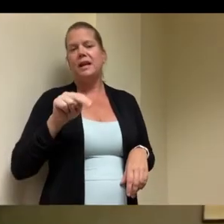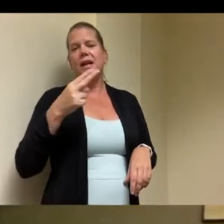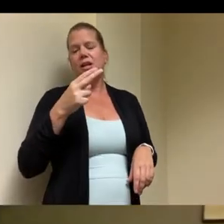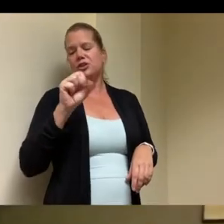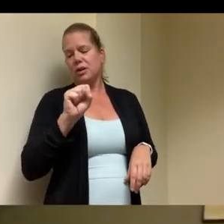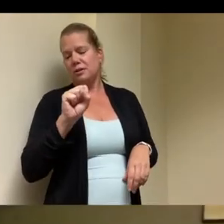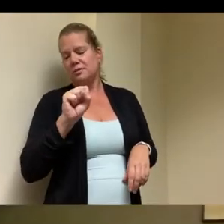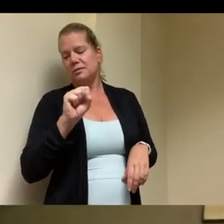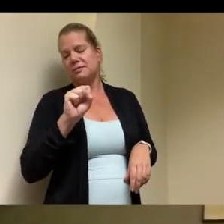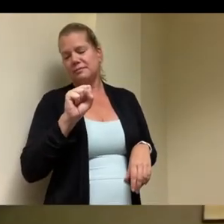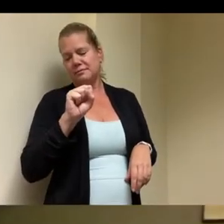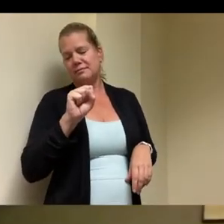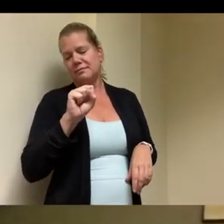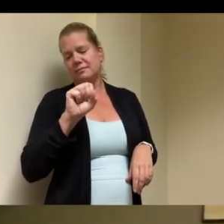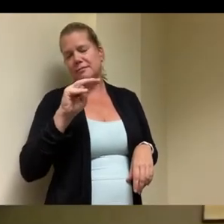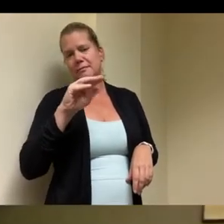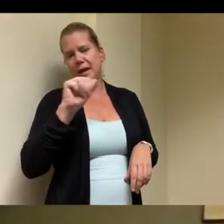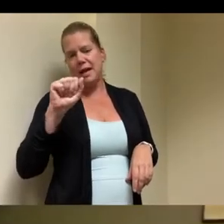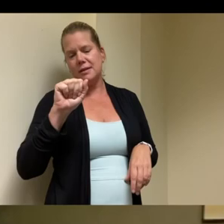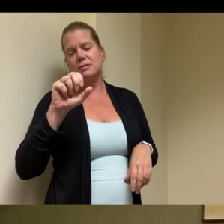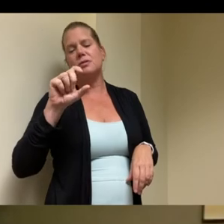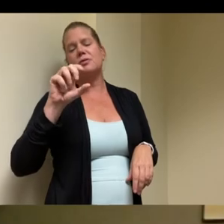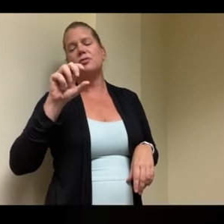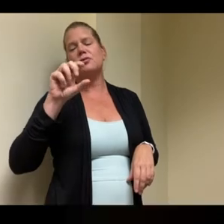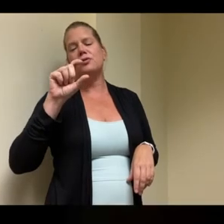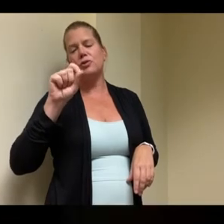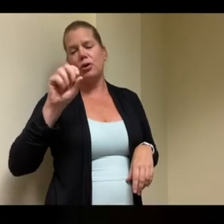gentlemen thank you both again and stay safe thank you you too thank